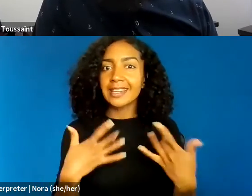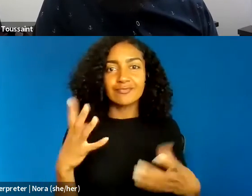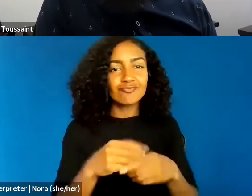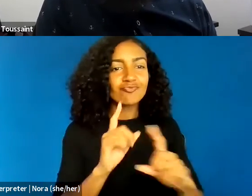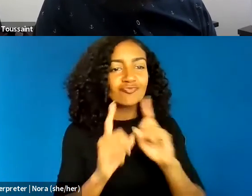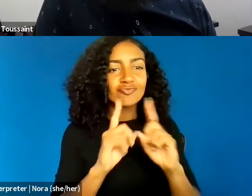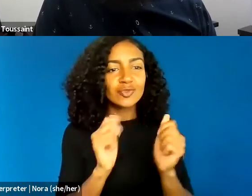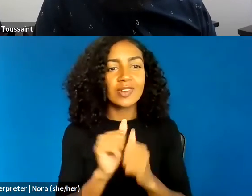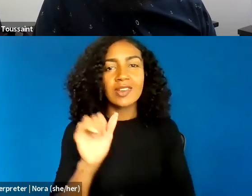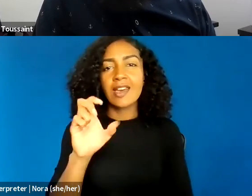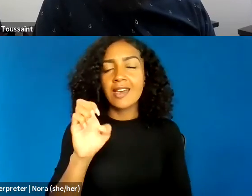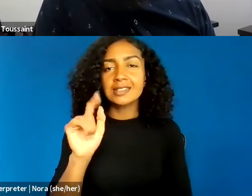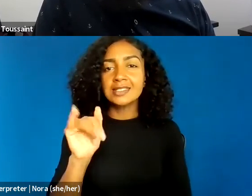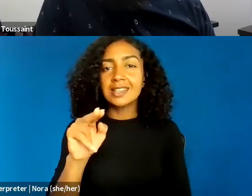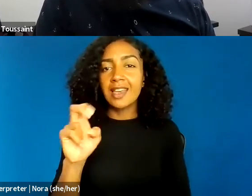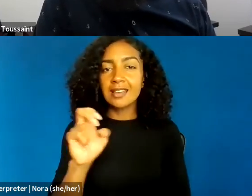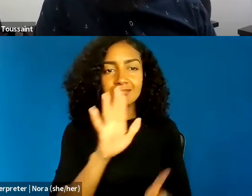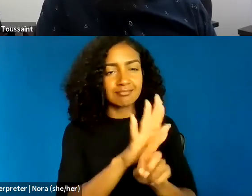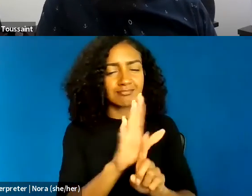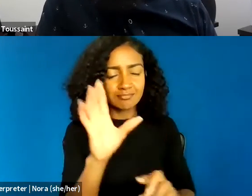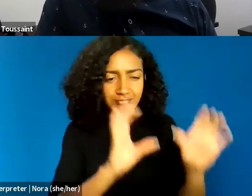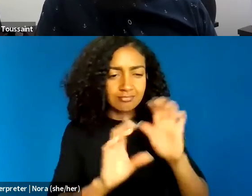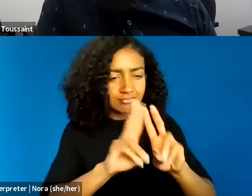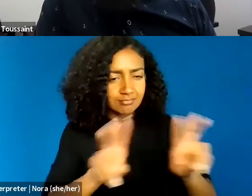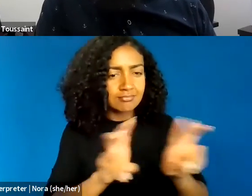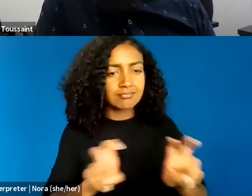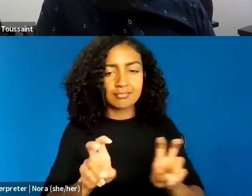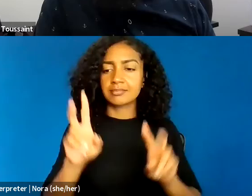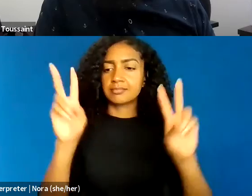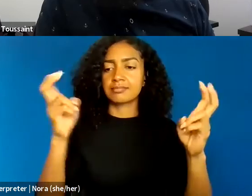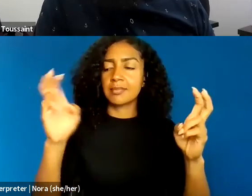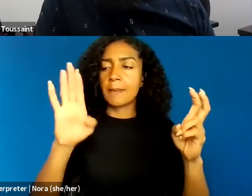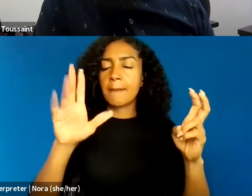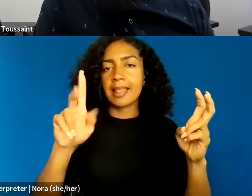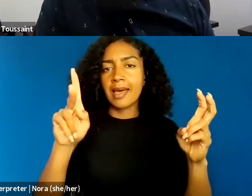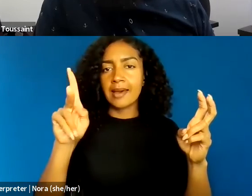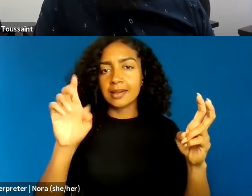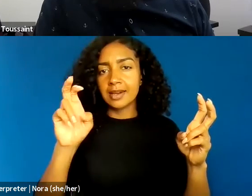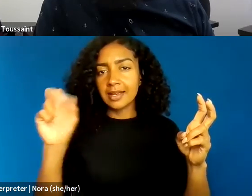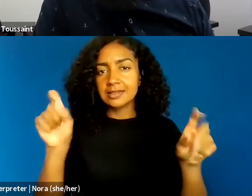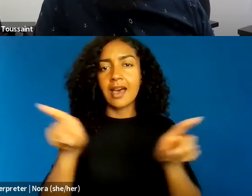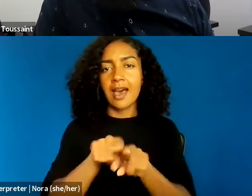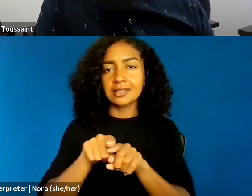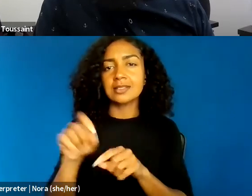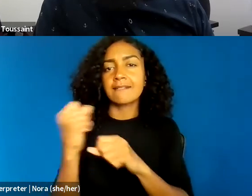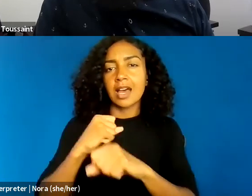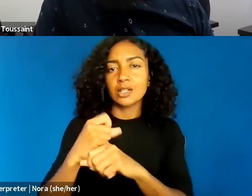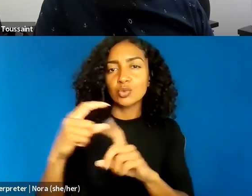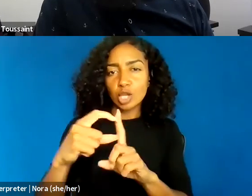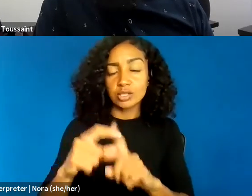and his exploration of Blackness as fighting words. I will say in full disclosure, I'm not a First Amendment person,